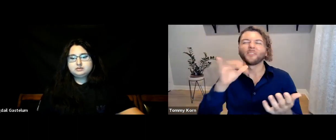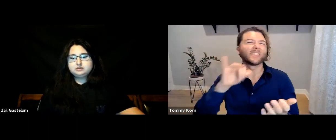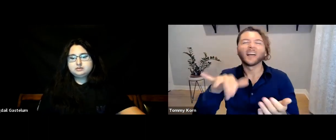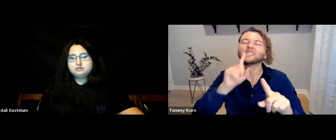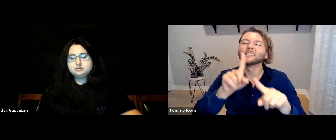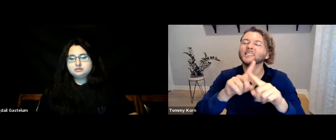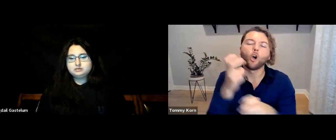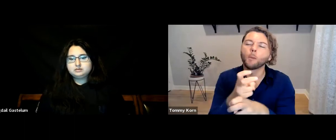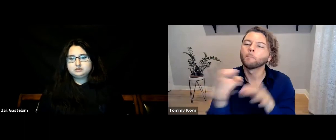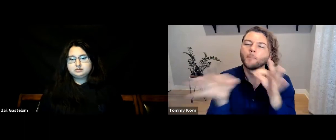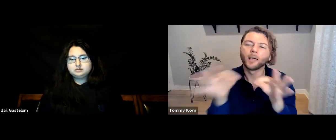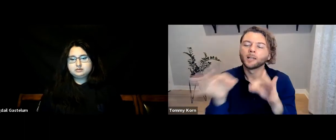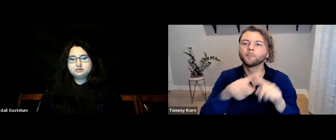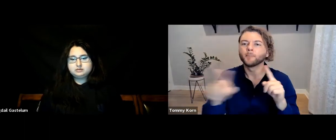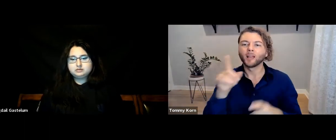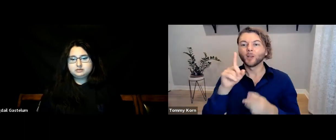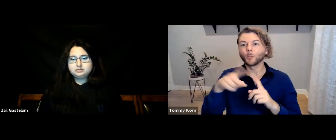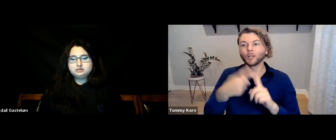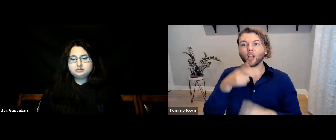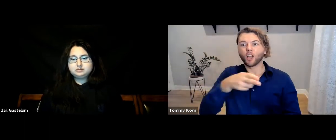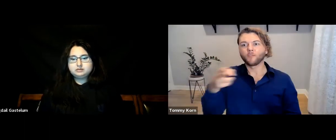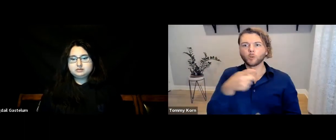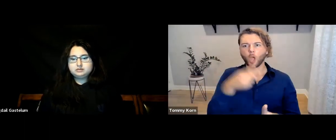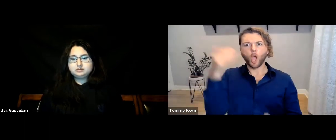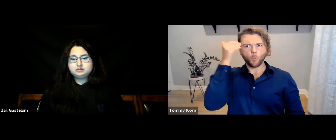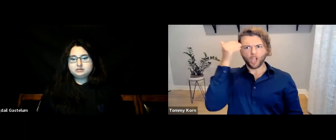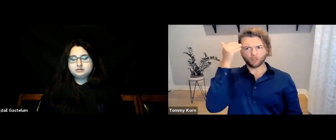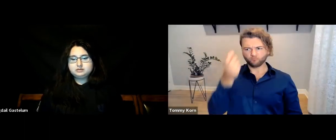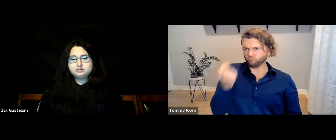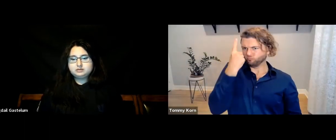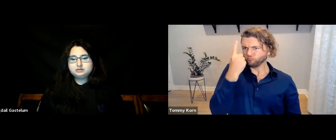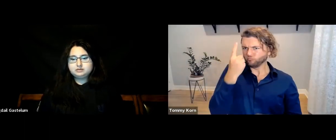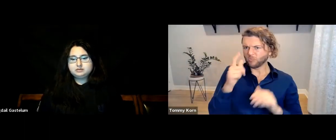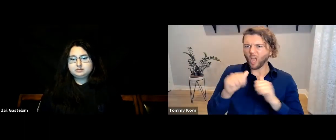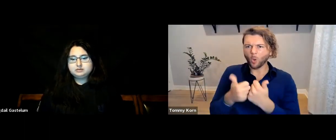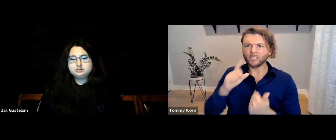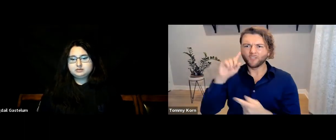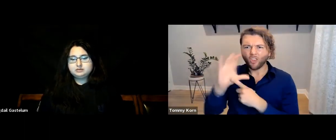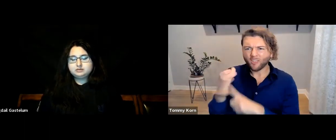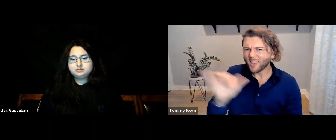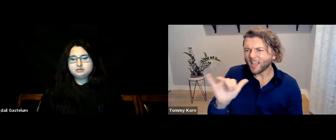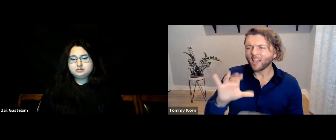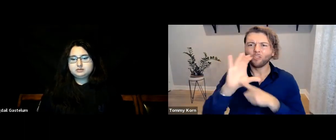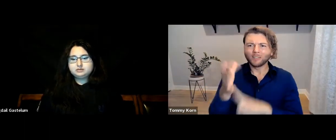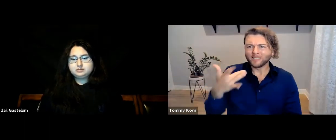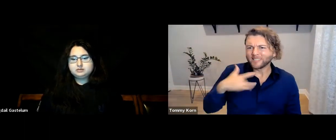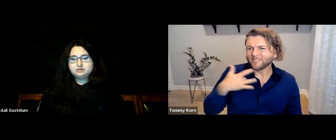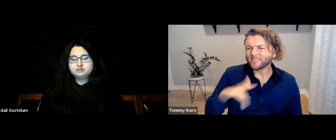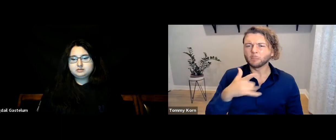It’s difficult to explain, but when HoH individuals are aware, understand Deaf culture, and are deeply sensitive to it,